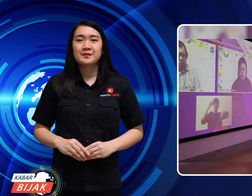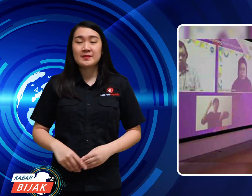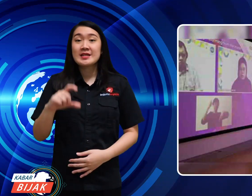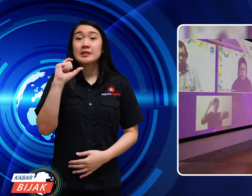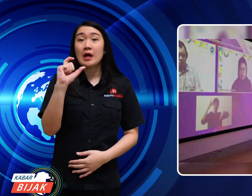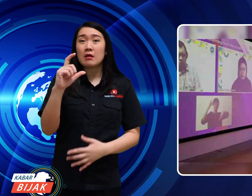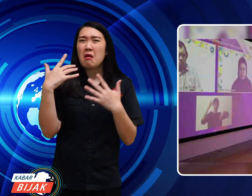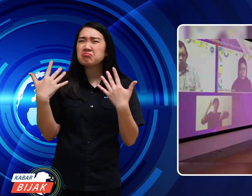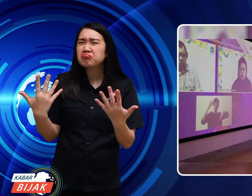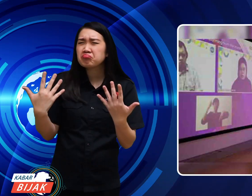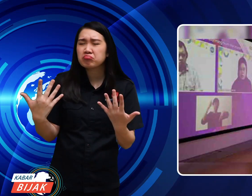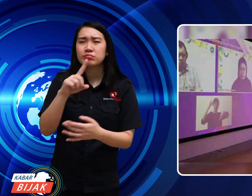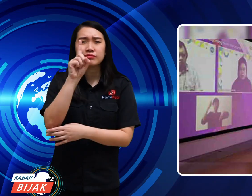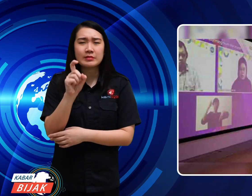How?